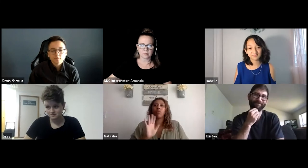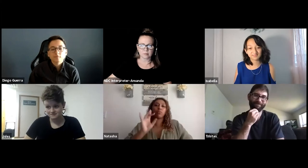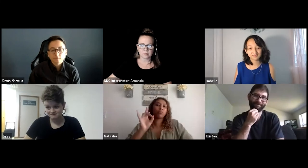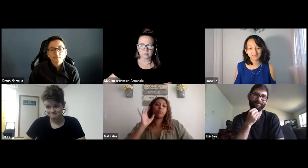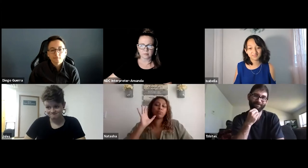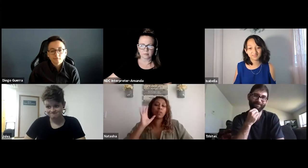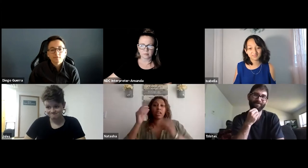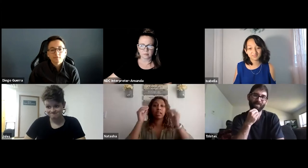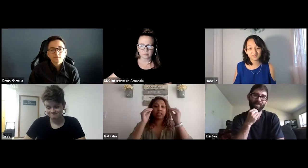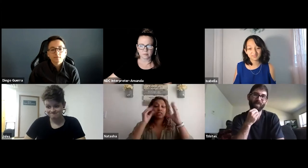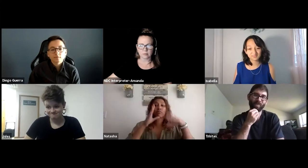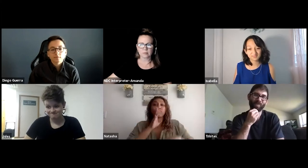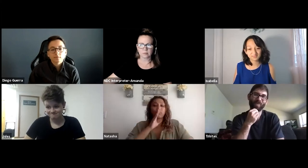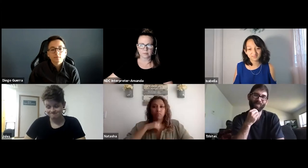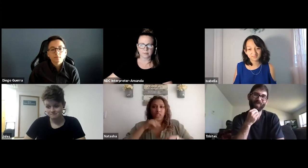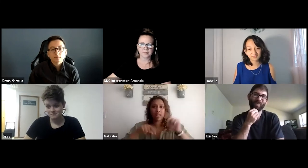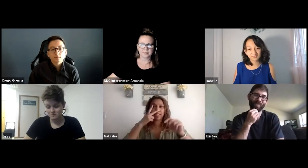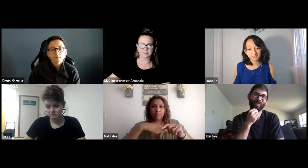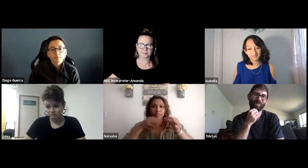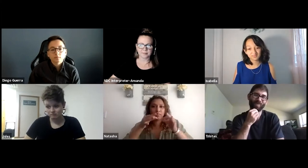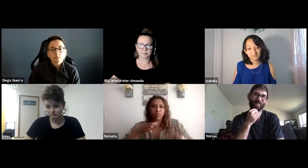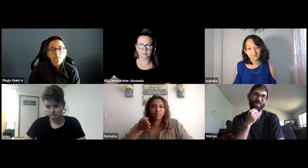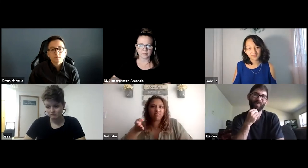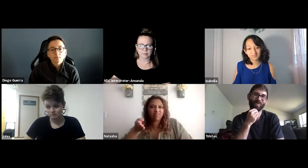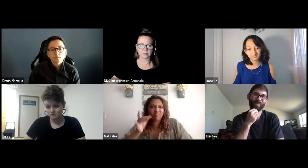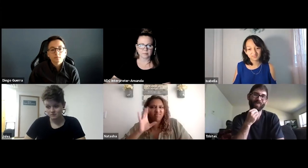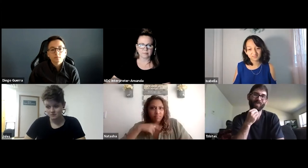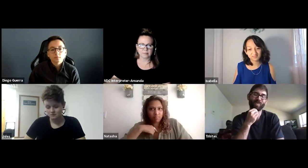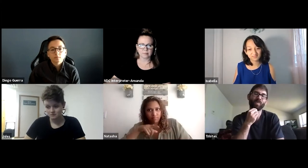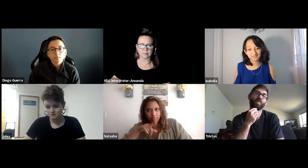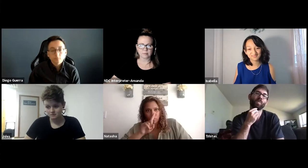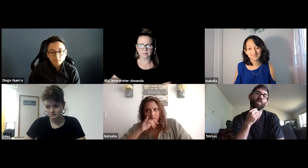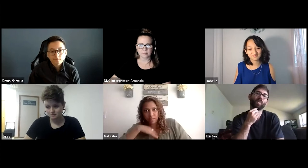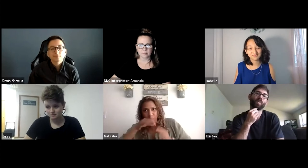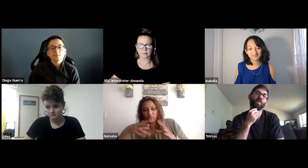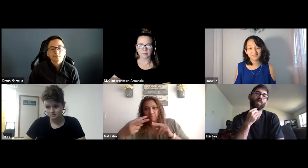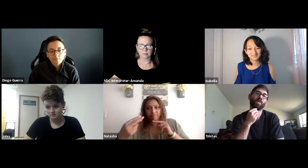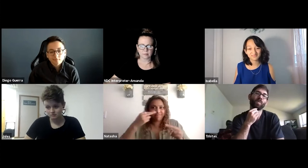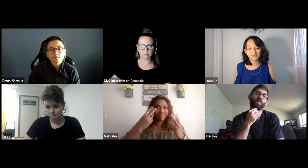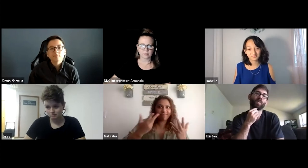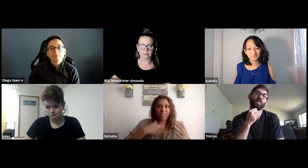With blackboard being a completely different system, and it's voice activated.